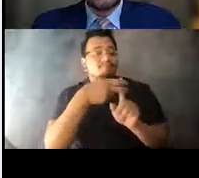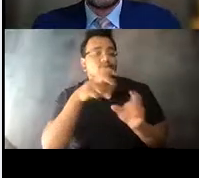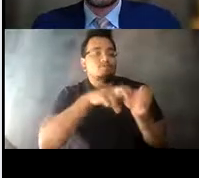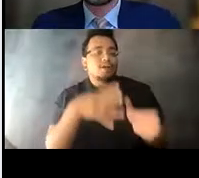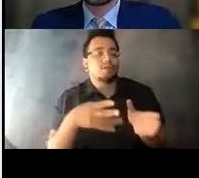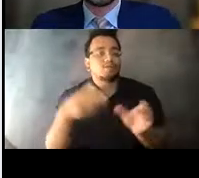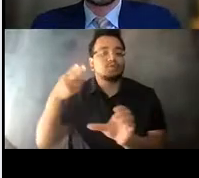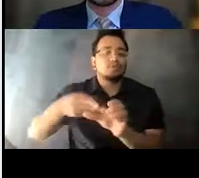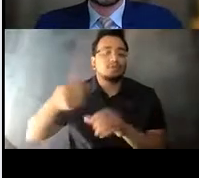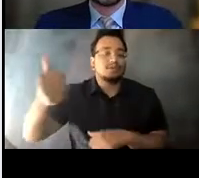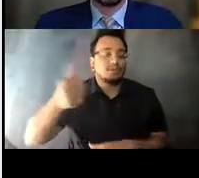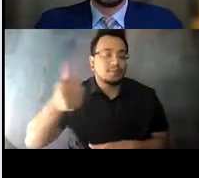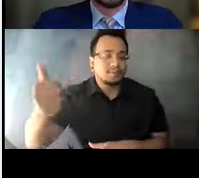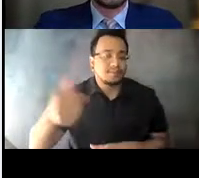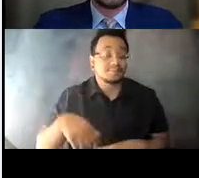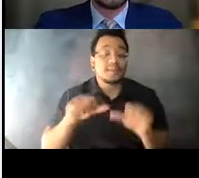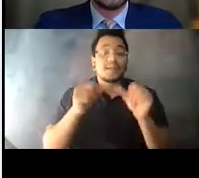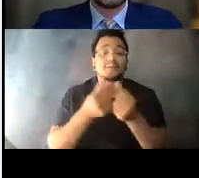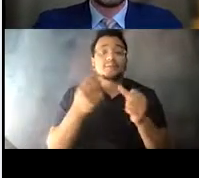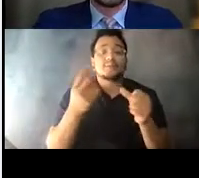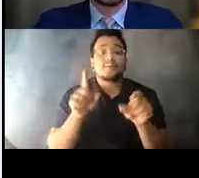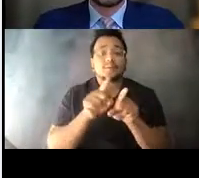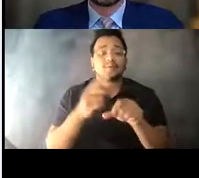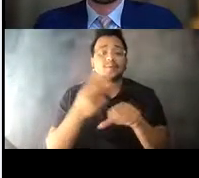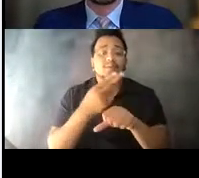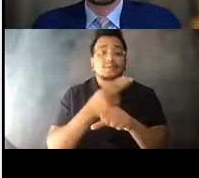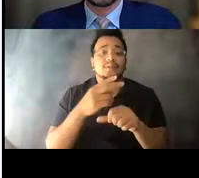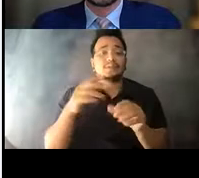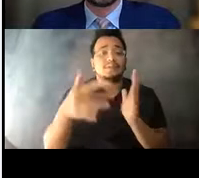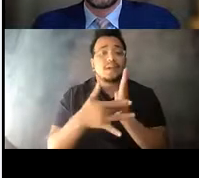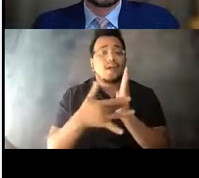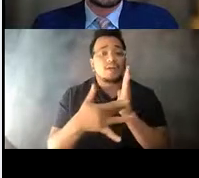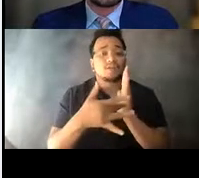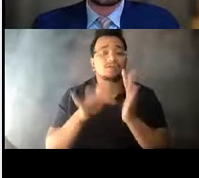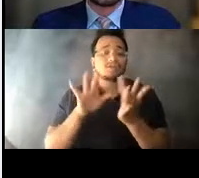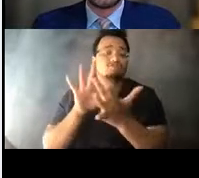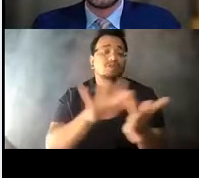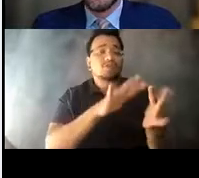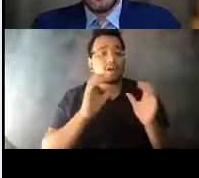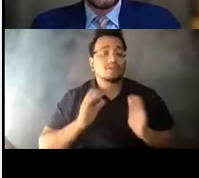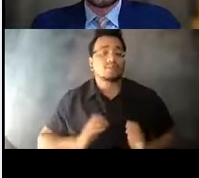14:32:36 Agencies are also using new mediums of communication and technology to reach customers about the benefit of transit, and I think we've